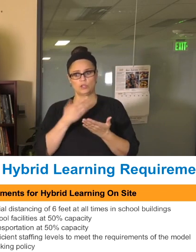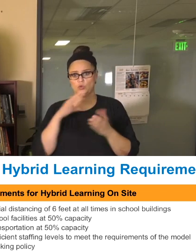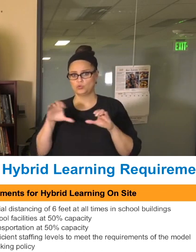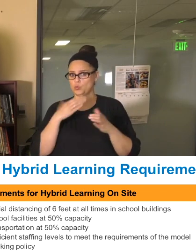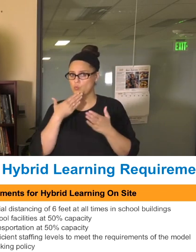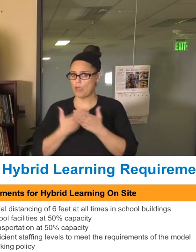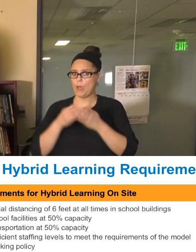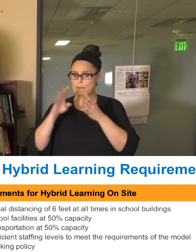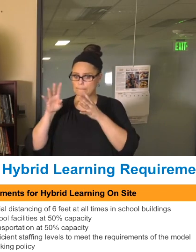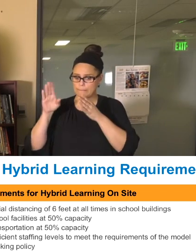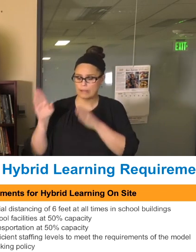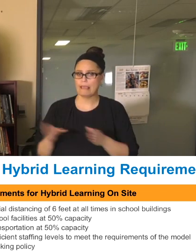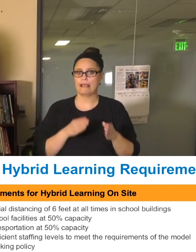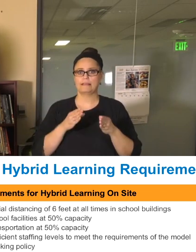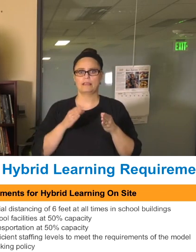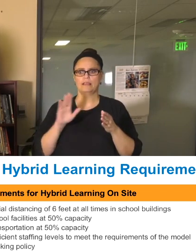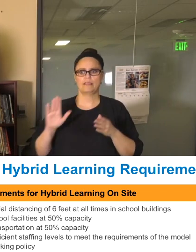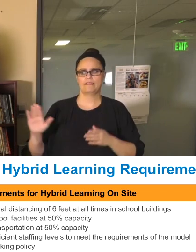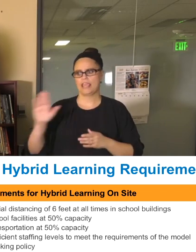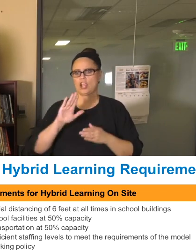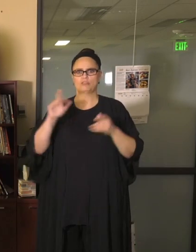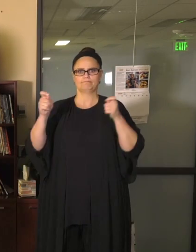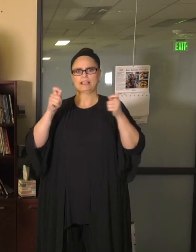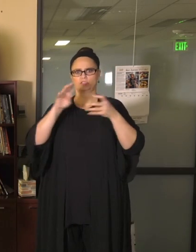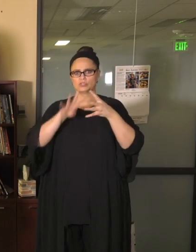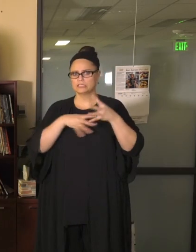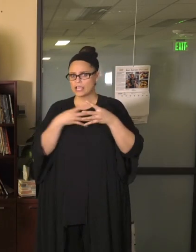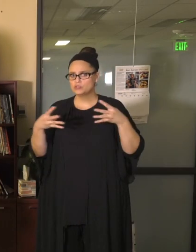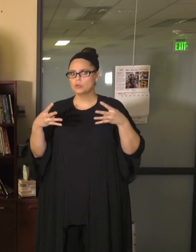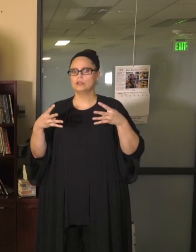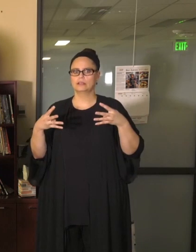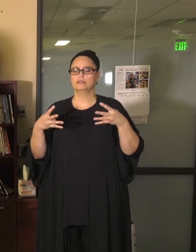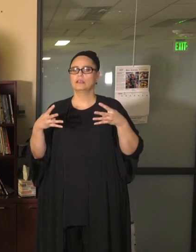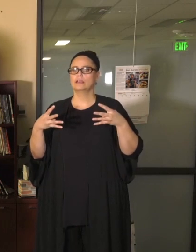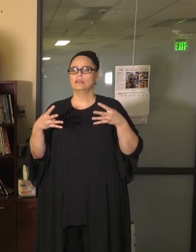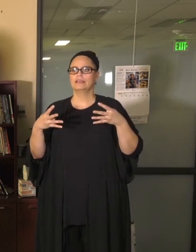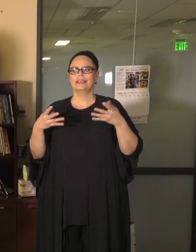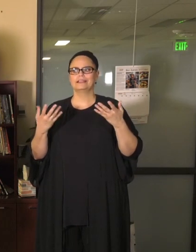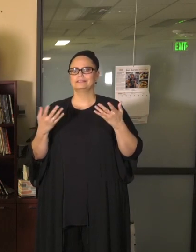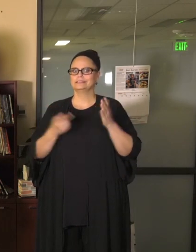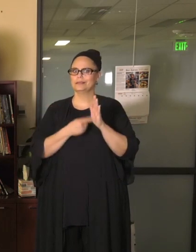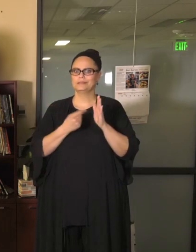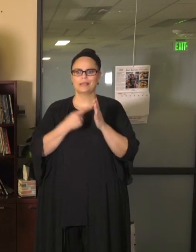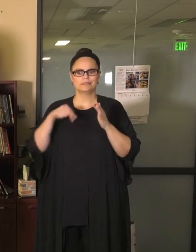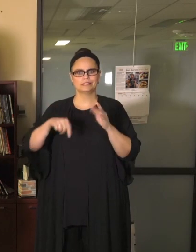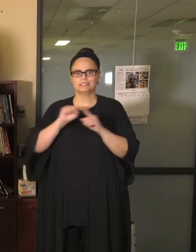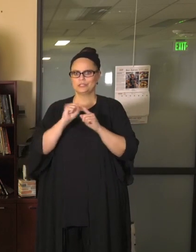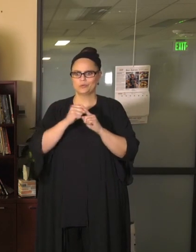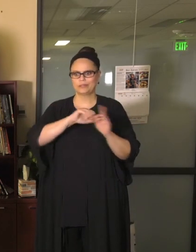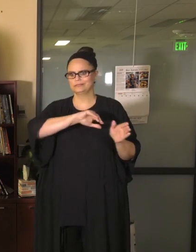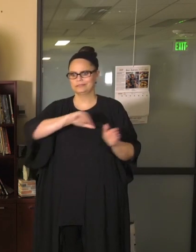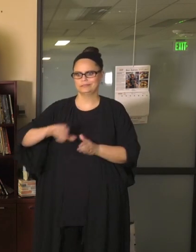those are truly, in this system, in this environment, in many ways are put to the side and completely redone and